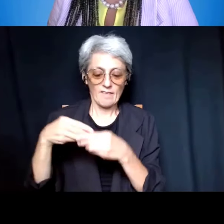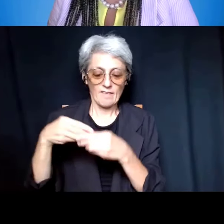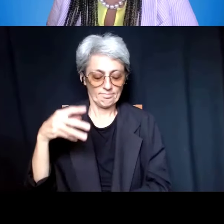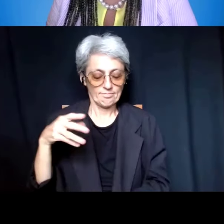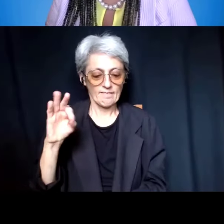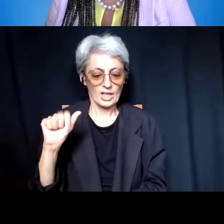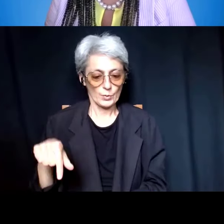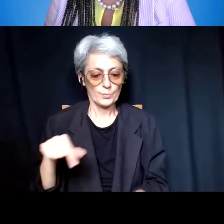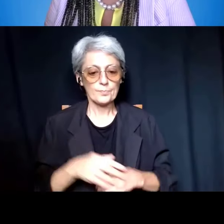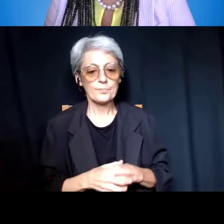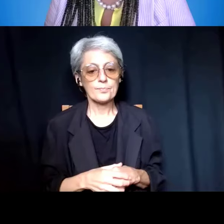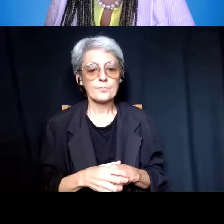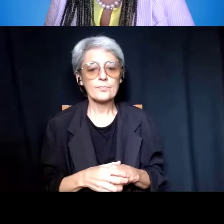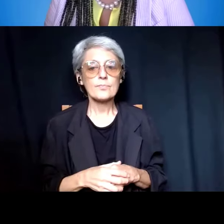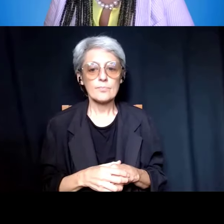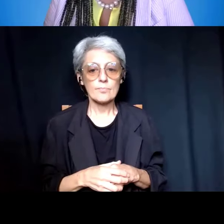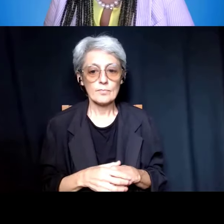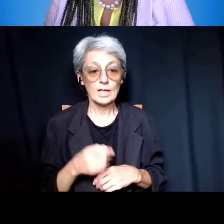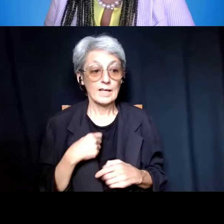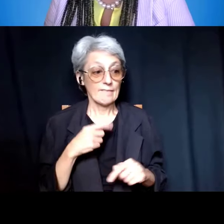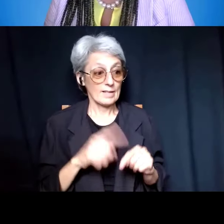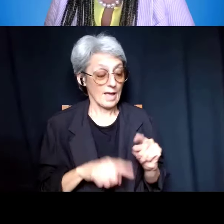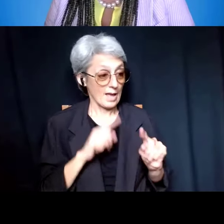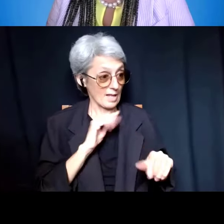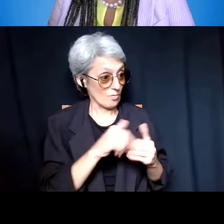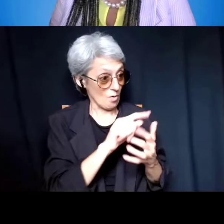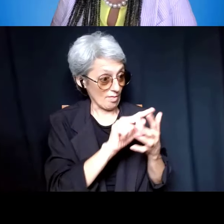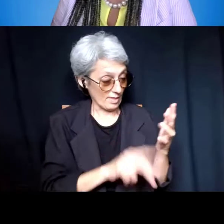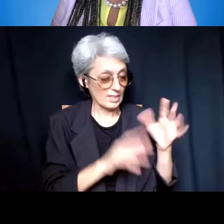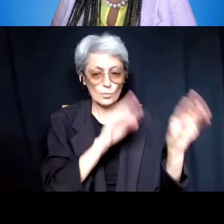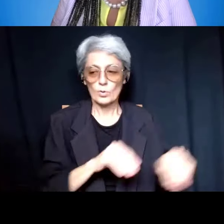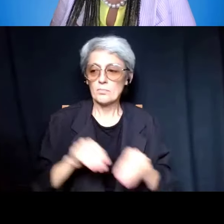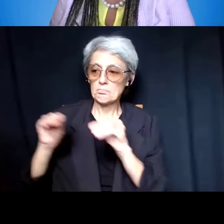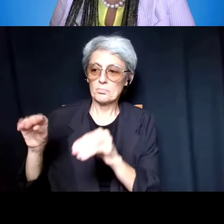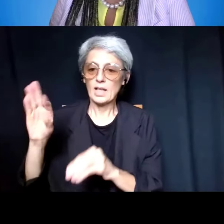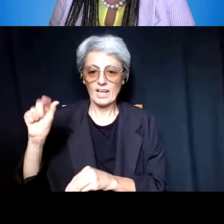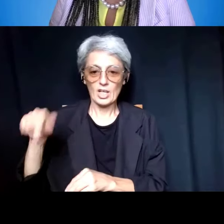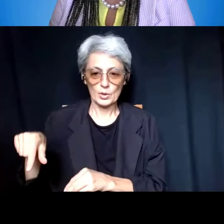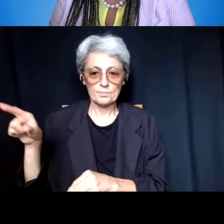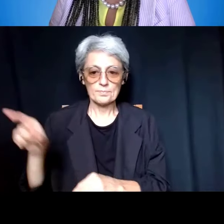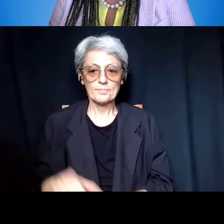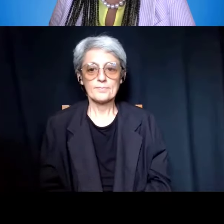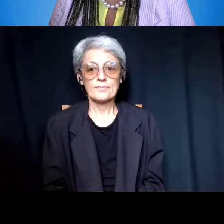that we're unable to get to in that FAQ. So, with that said, let me just introduce you